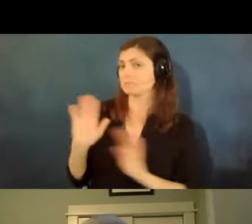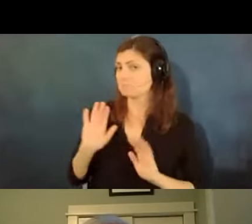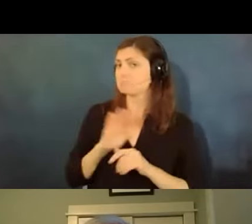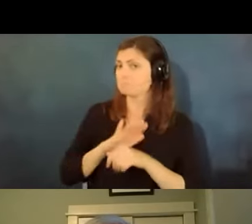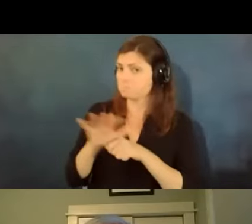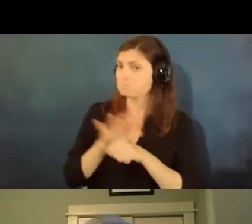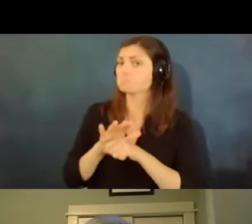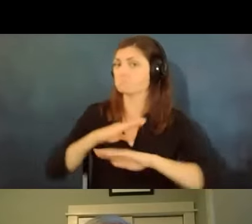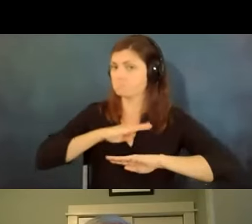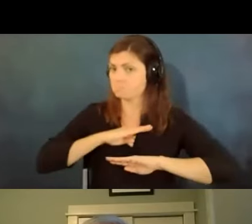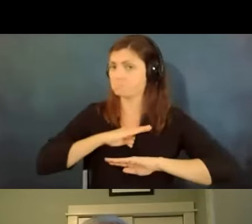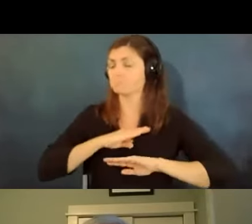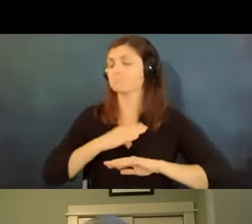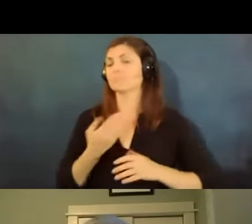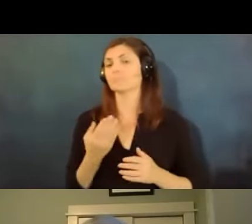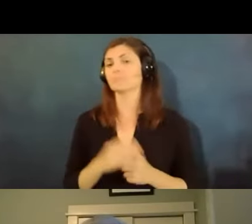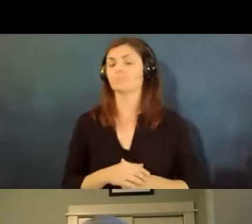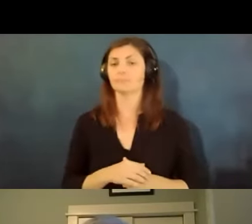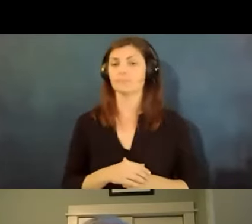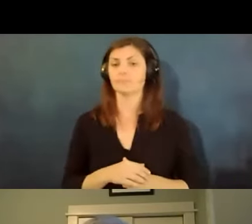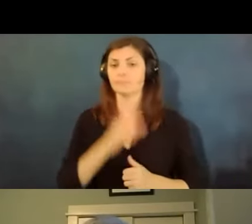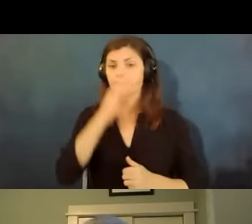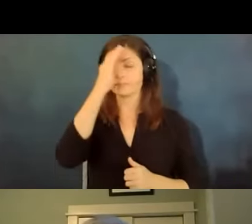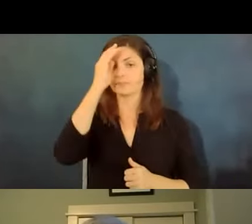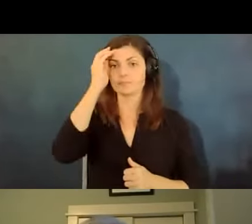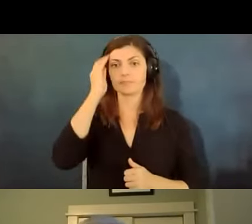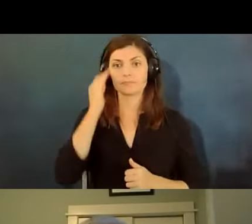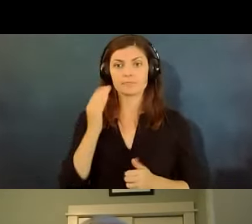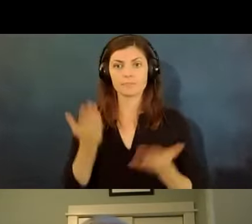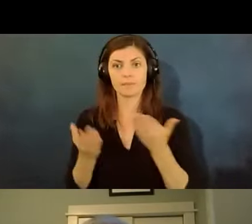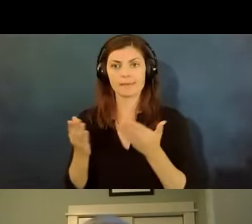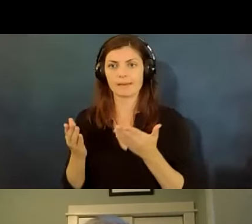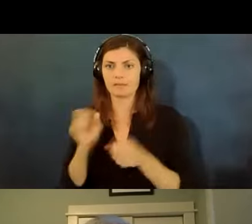they're okay with so you know they they're you know sort of starting out what are my rights